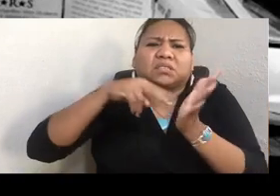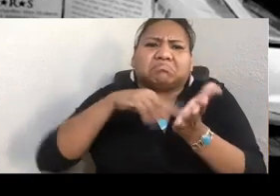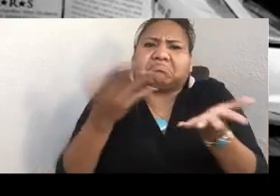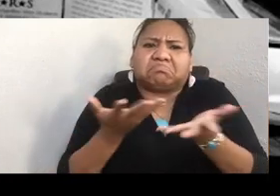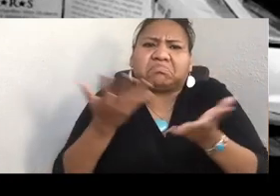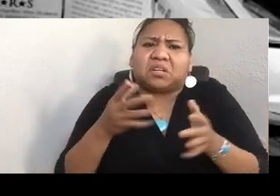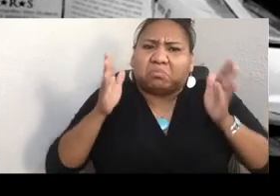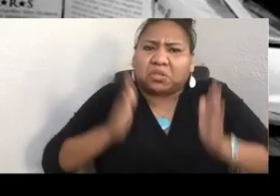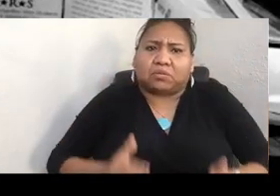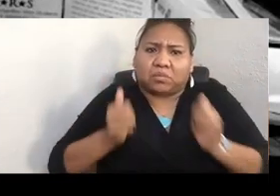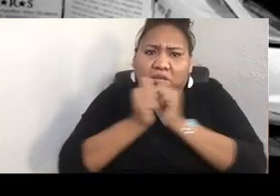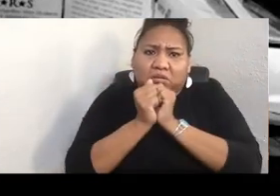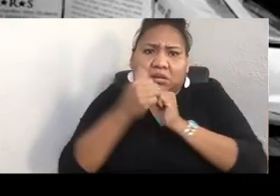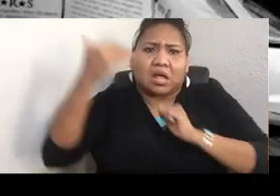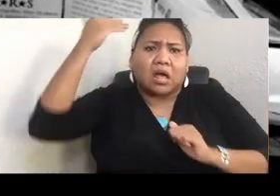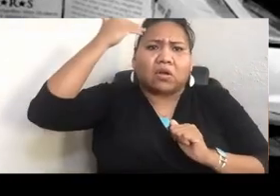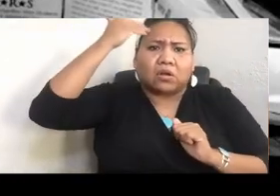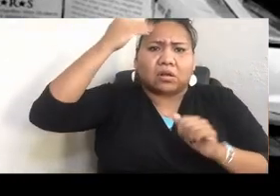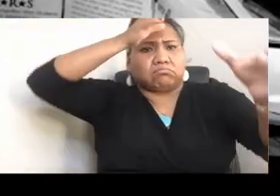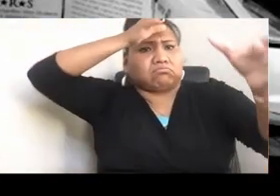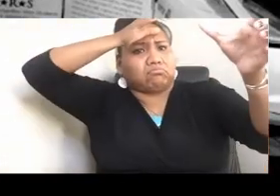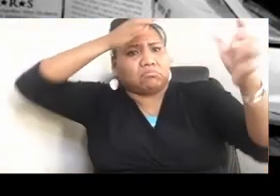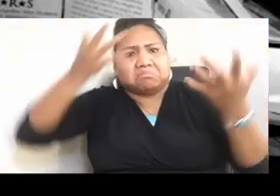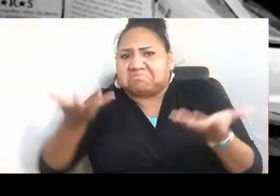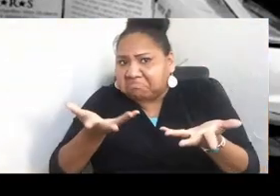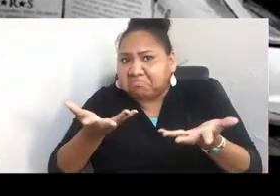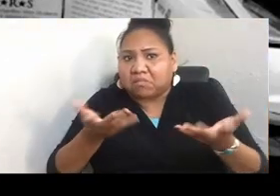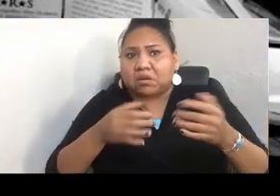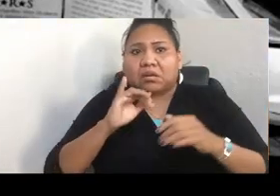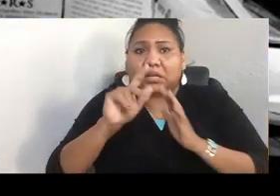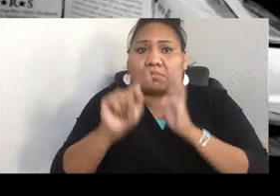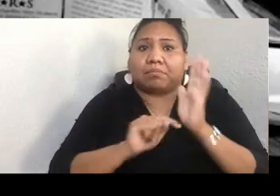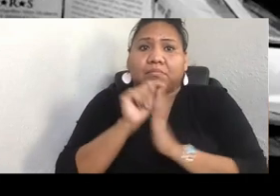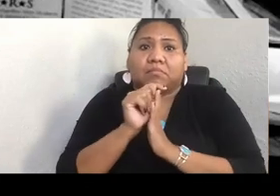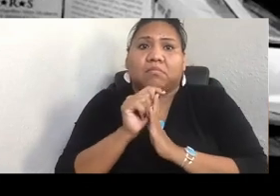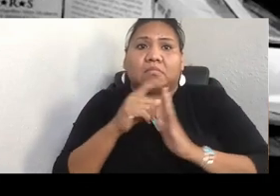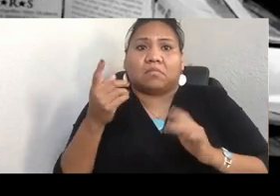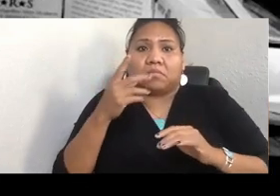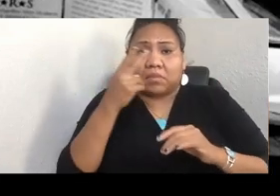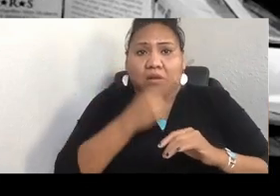In those times, very much like the Hawaiians and the Maoris, the question is chanted.